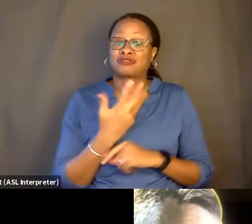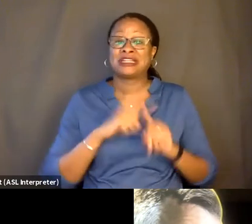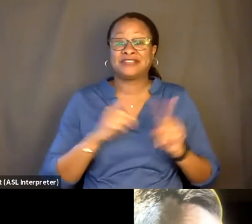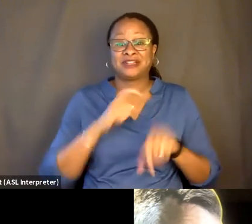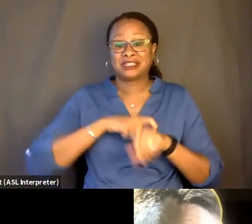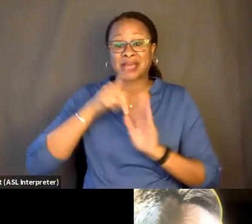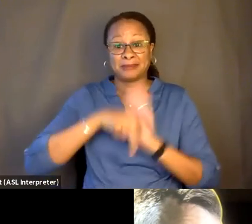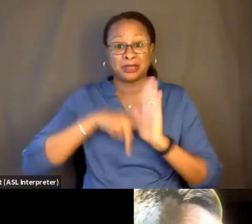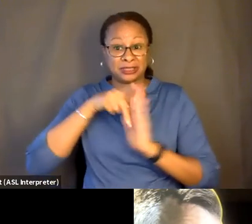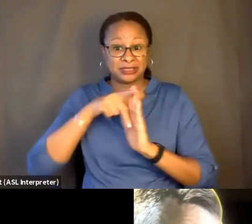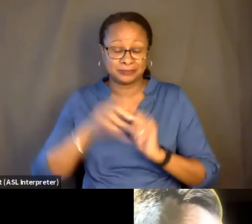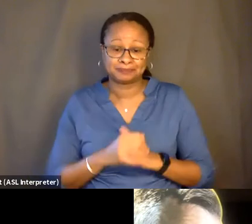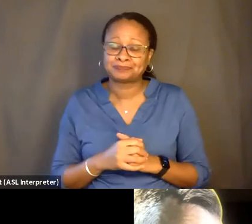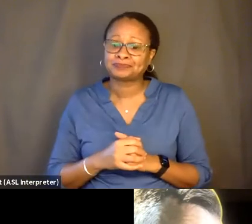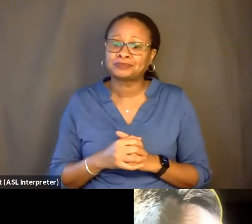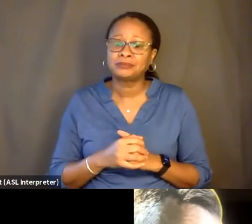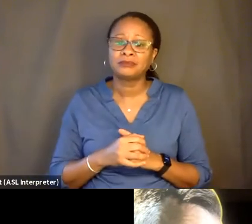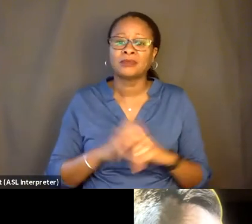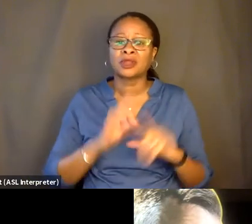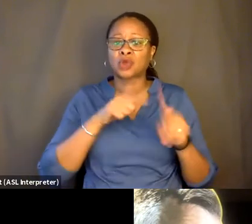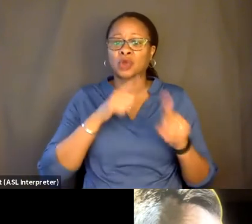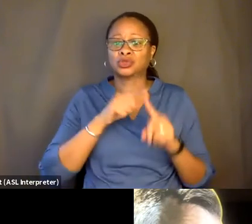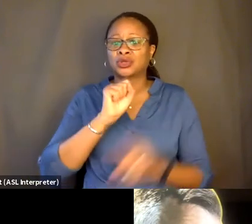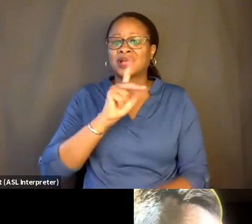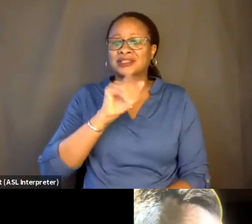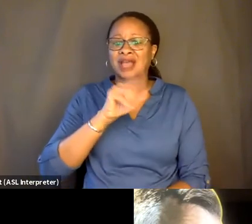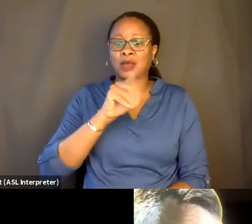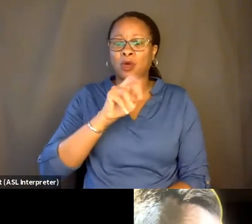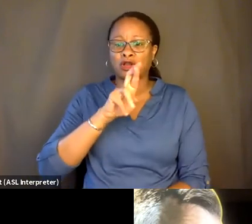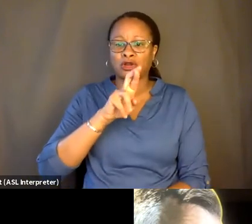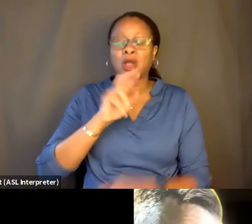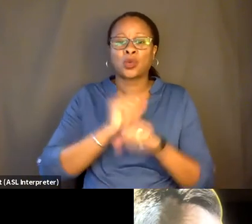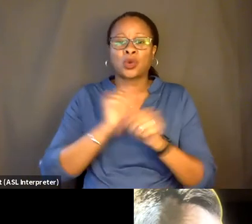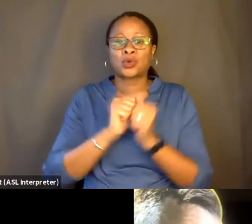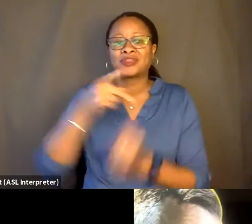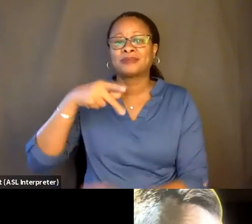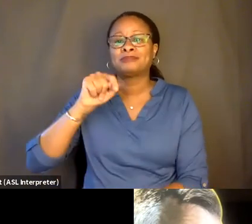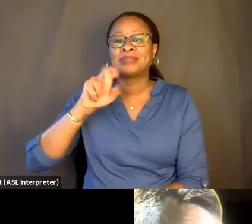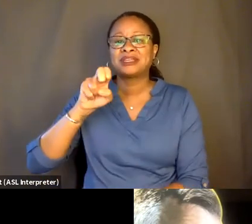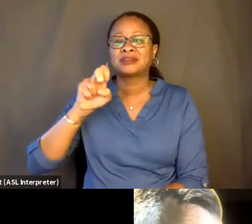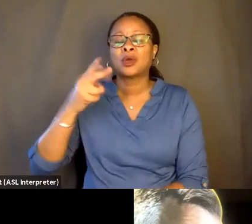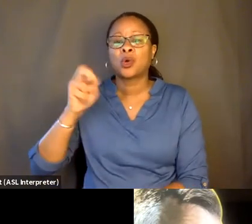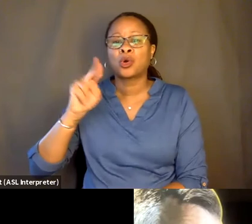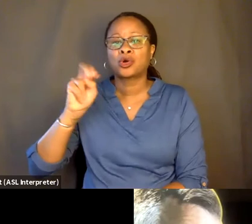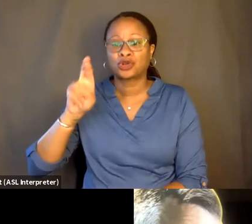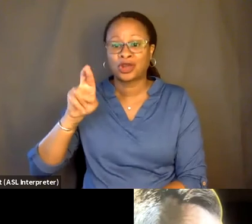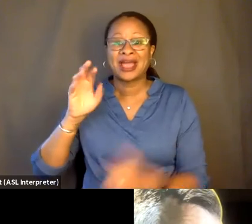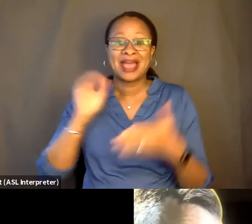so to go to Skywalker, work with Pete Horner at the beginning, middle, and end of the movie, and to do